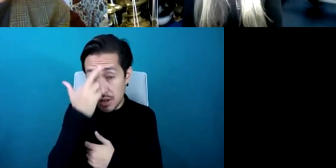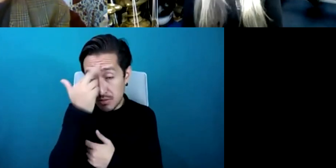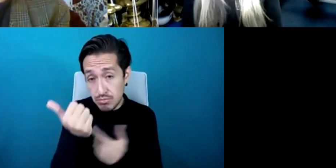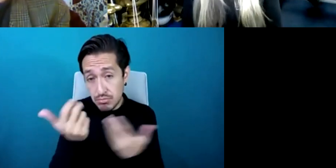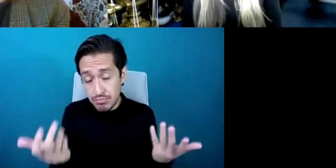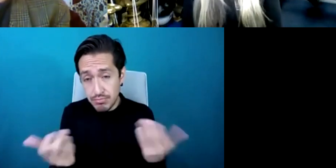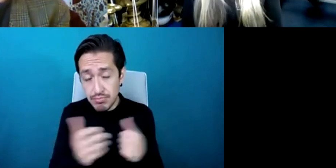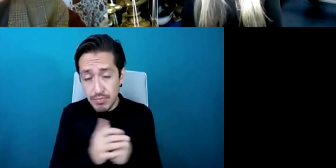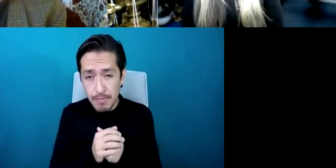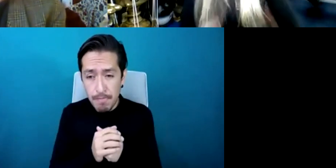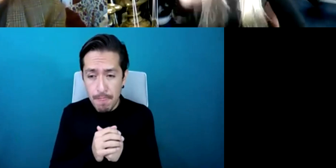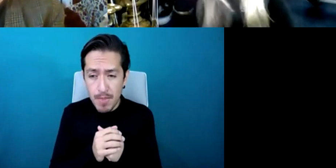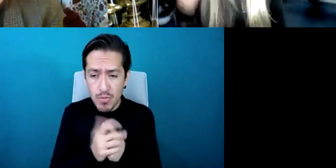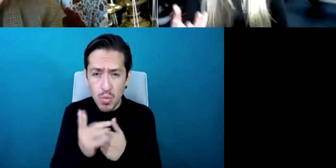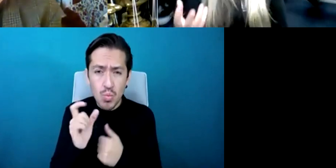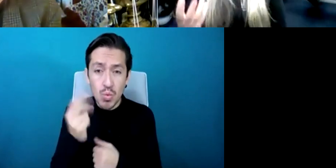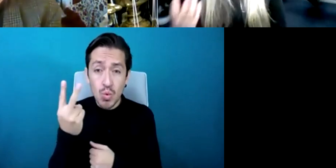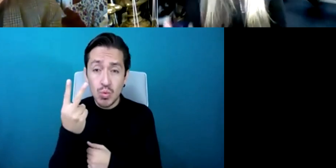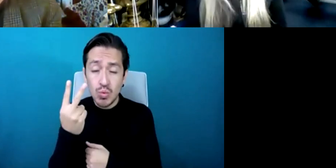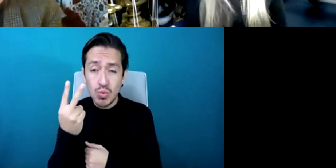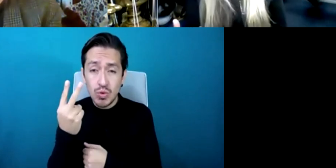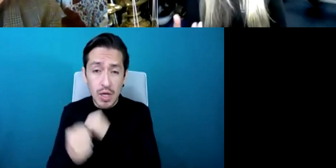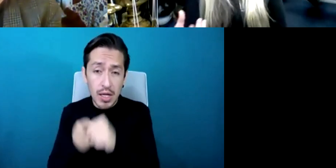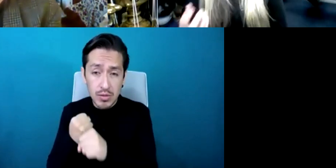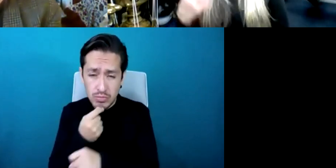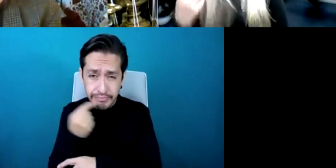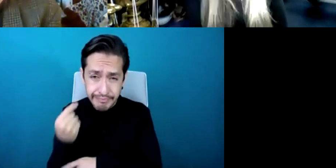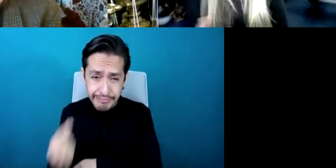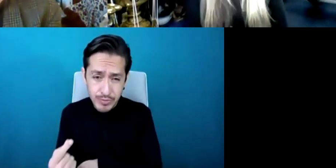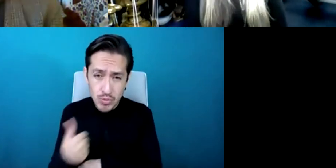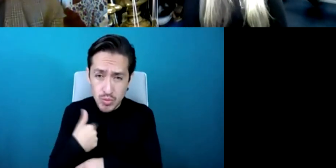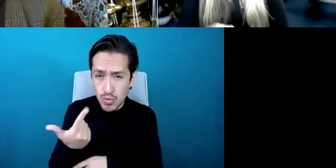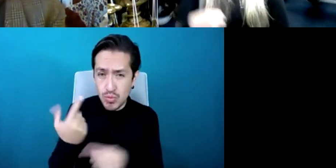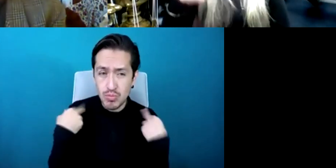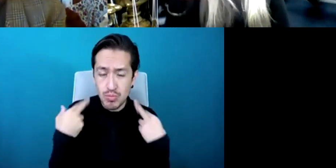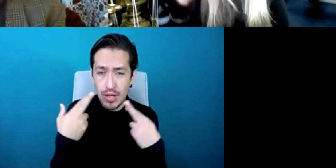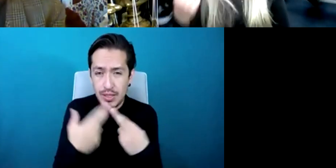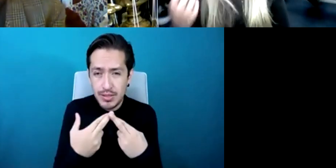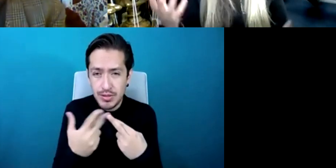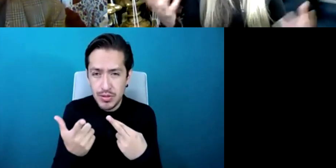who you know saw this young girl you know with hearing aids and you know thought right well